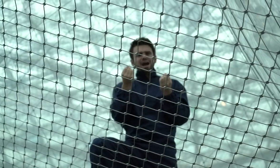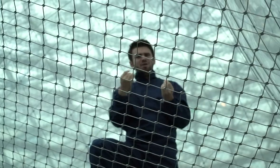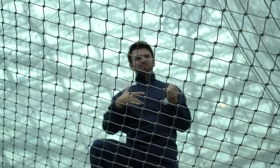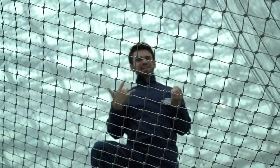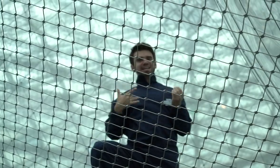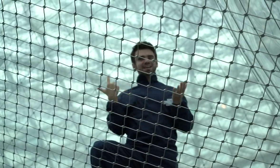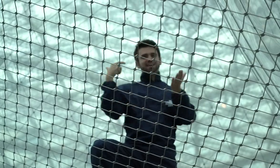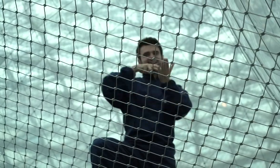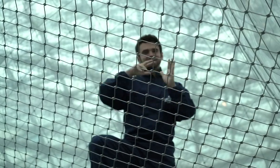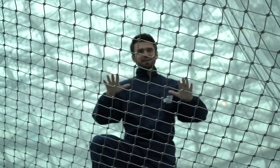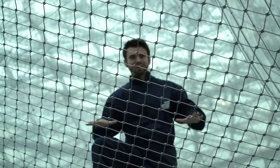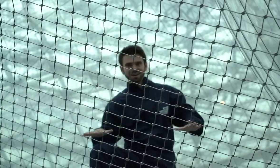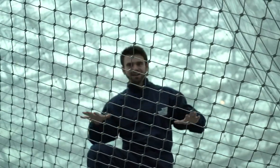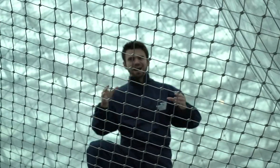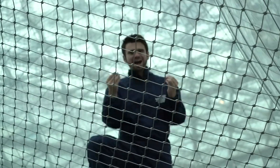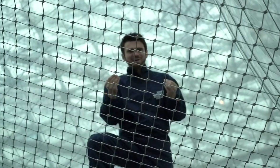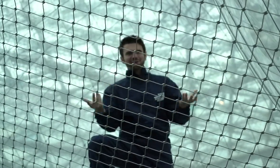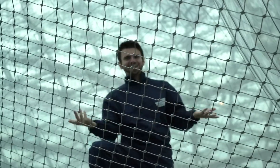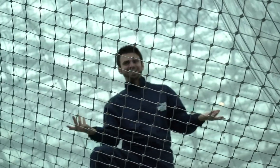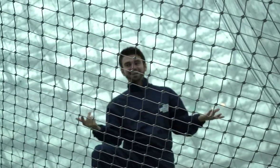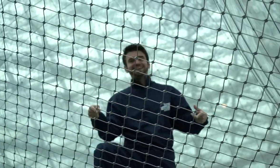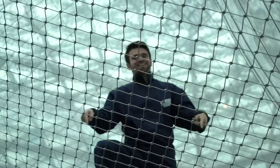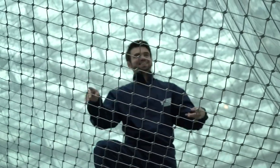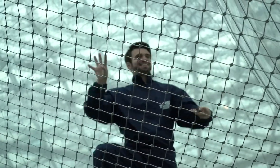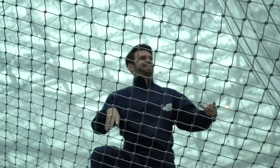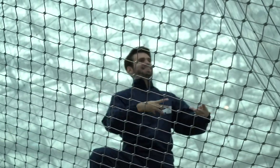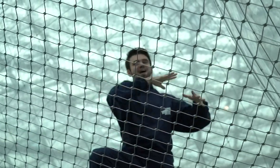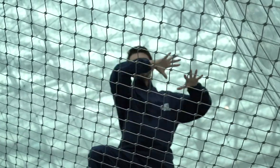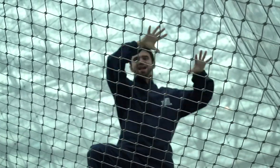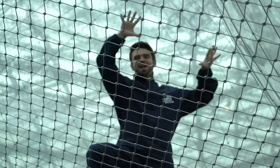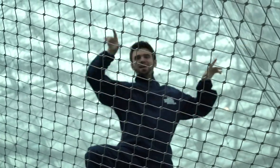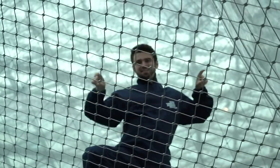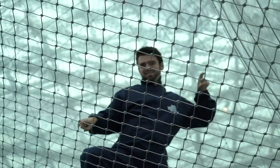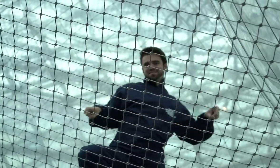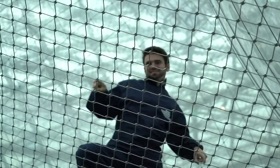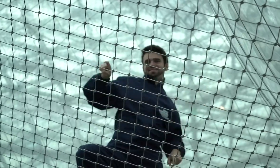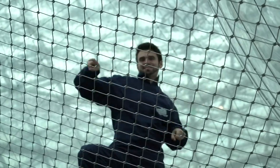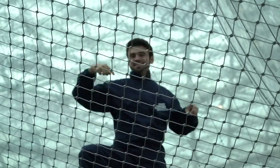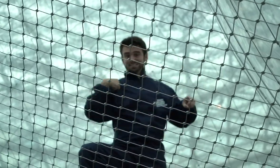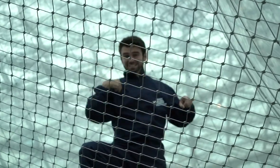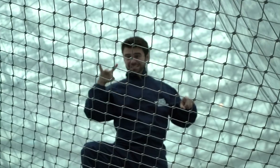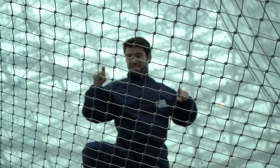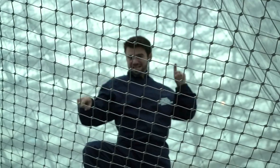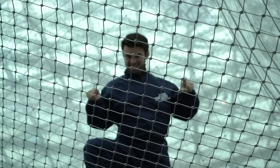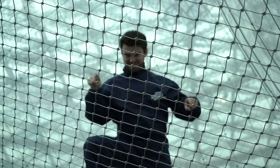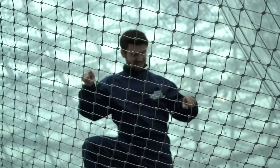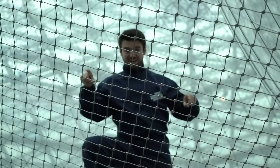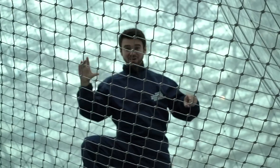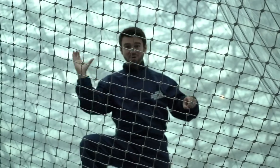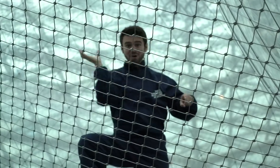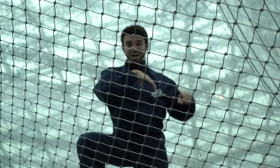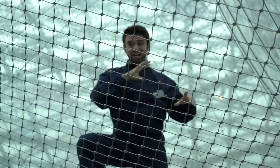An art guy wanted to create a human size spider web to gain an understanding how a spider feels on the web. It's so weird walking on the spider web.